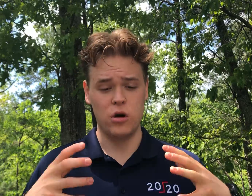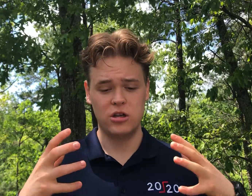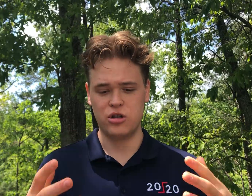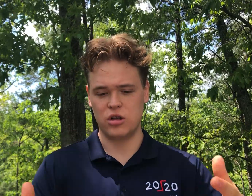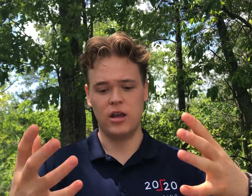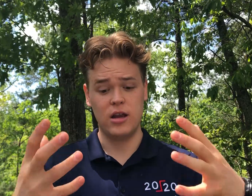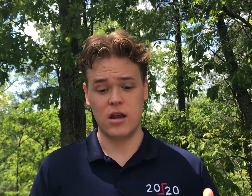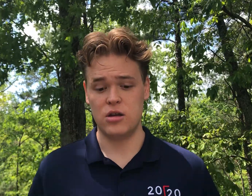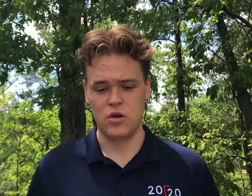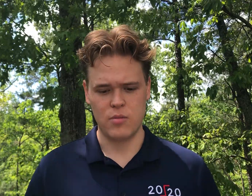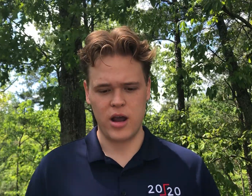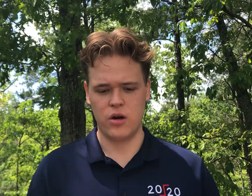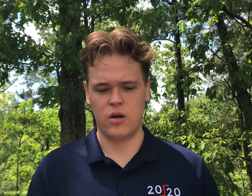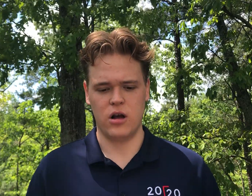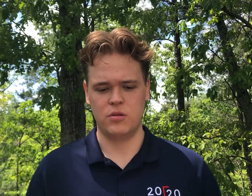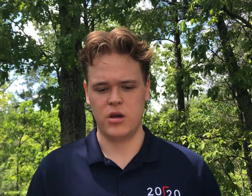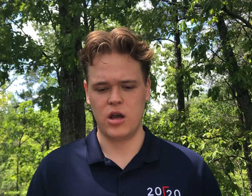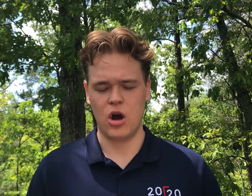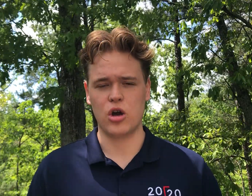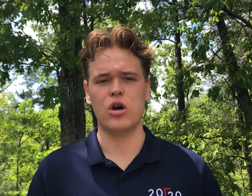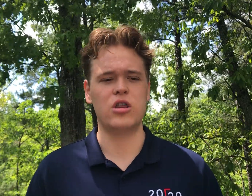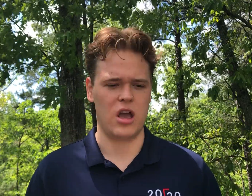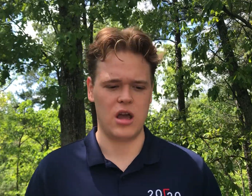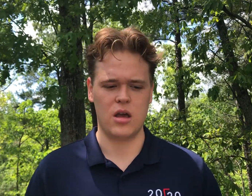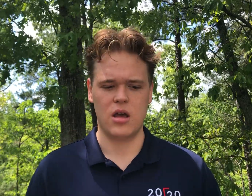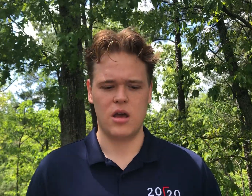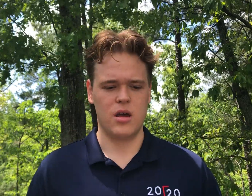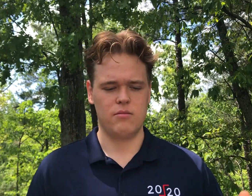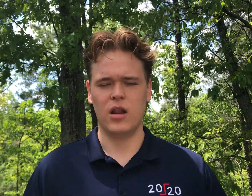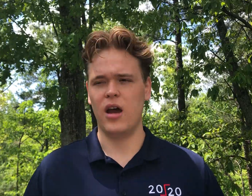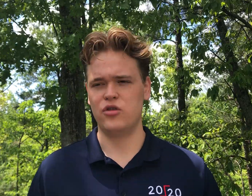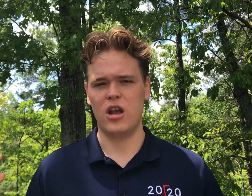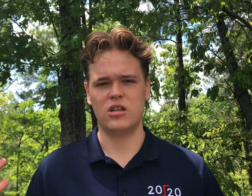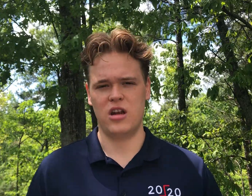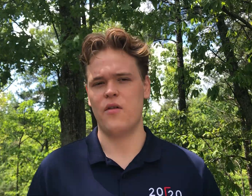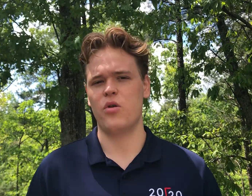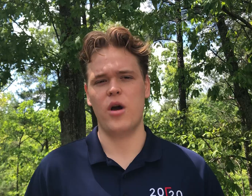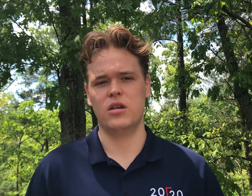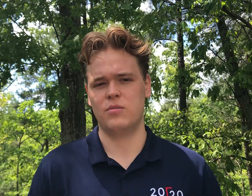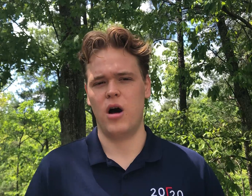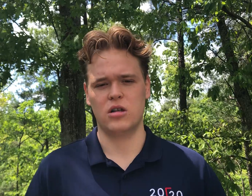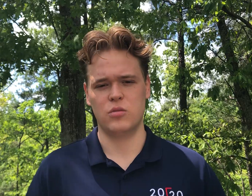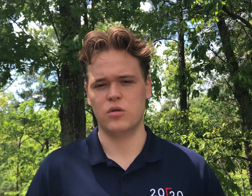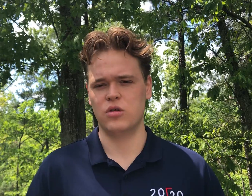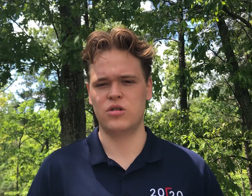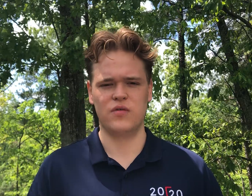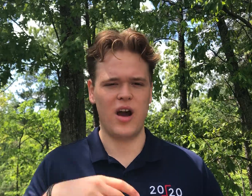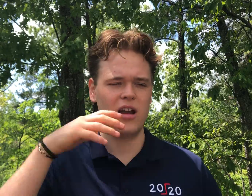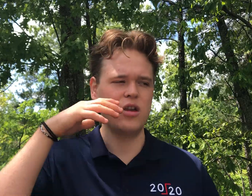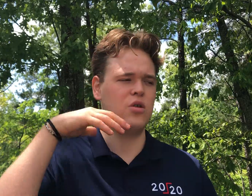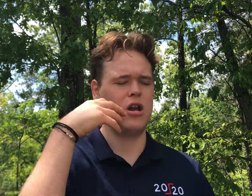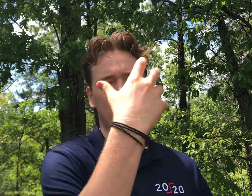Once I just leaned into my hearing loss being a good thing, my life changed in every way possible. So just find how you can help